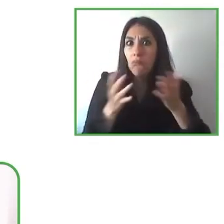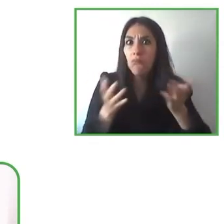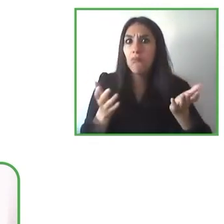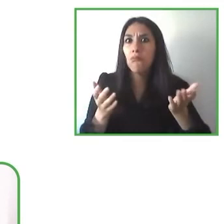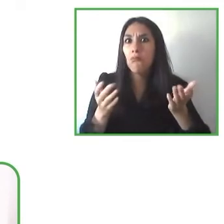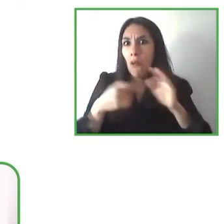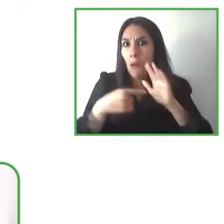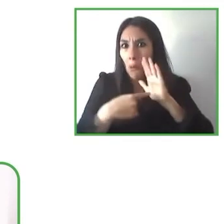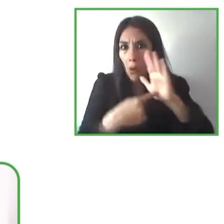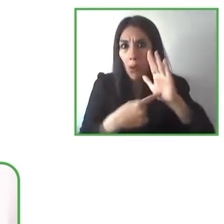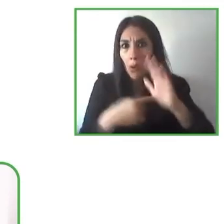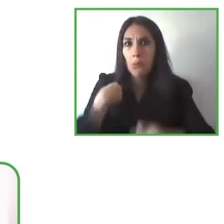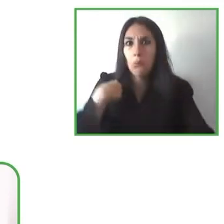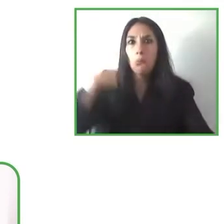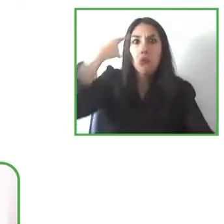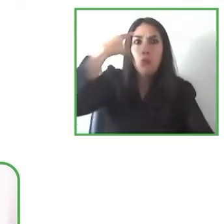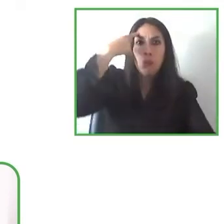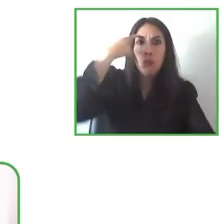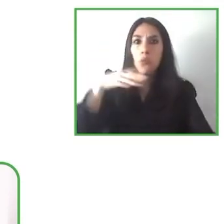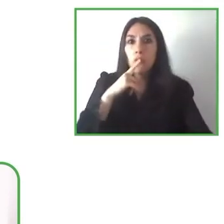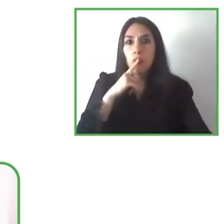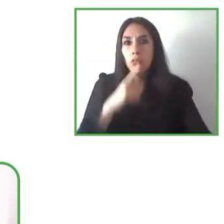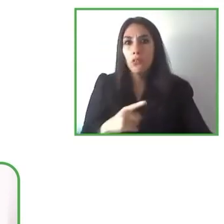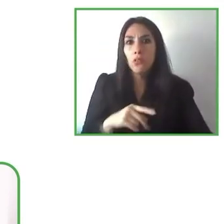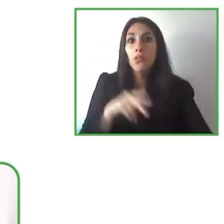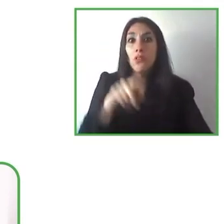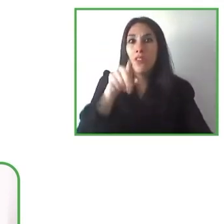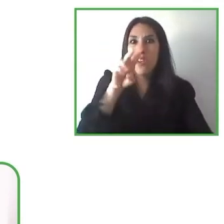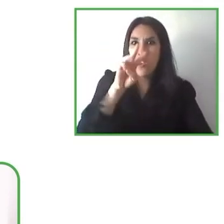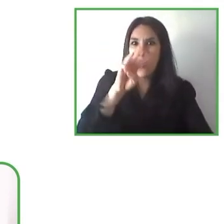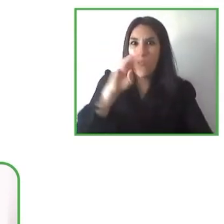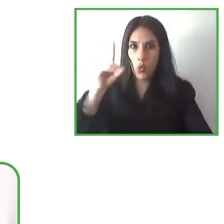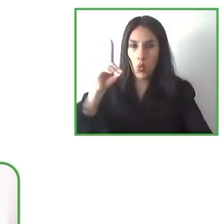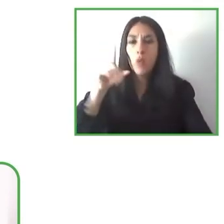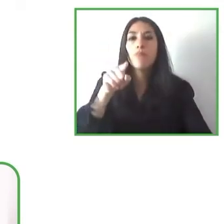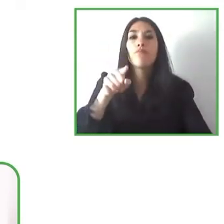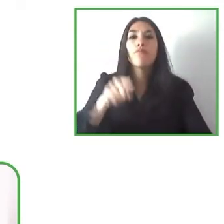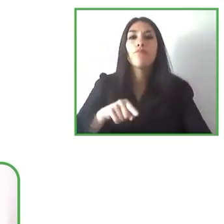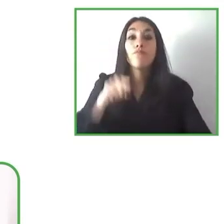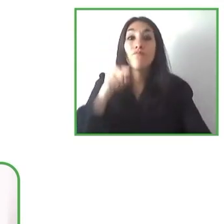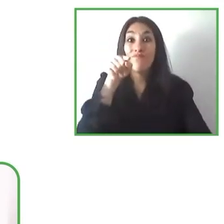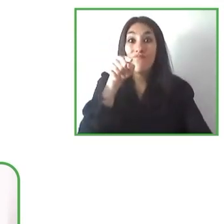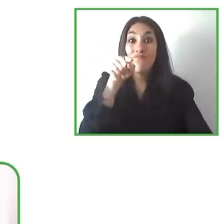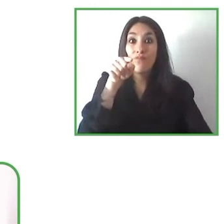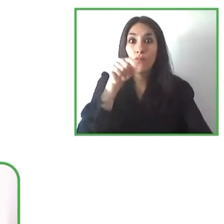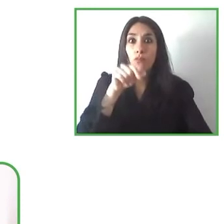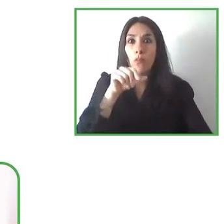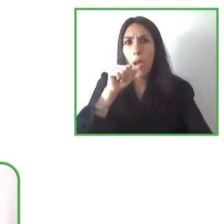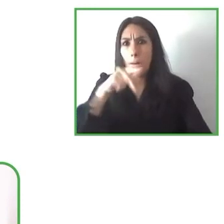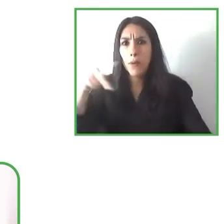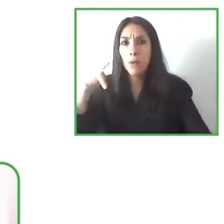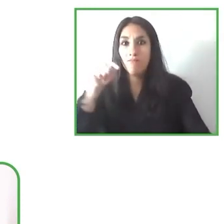augmented reality between your app and what Claudiu has been doing in this case because the